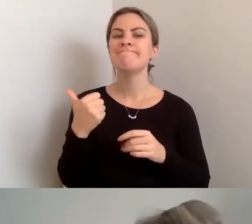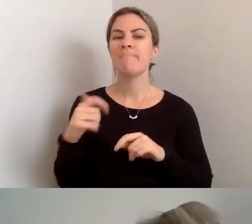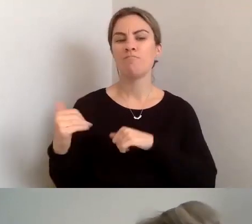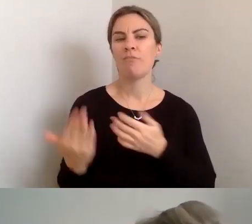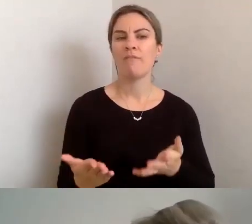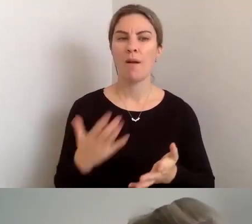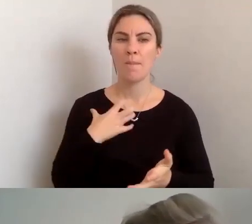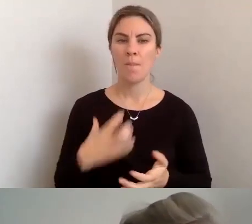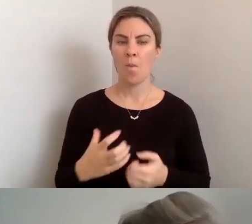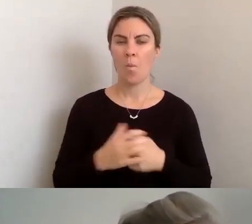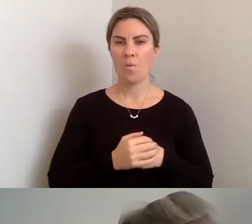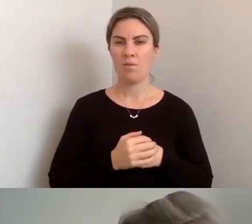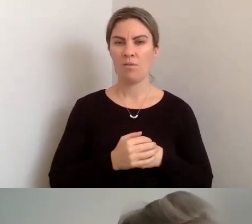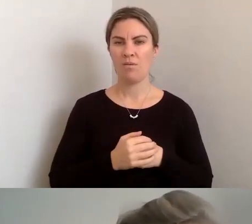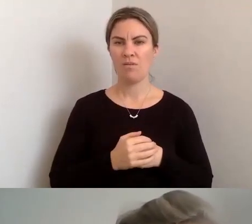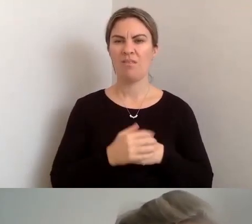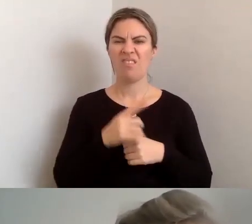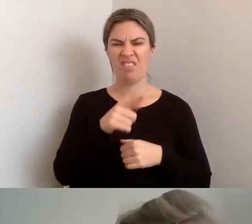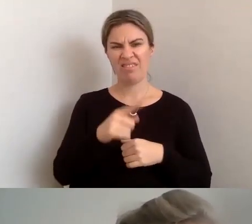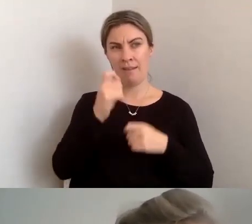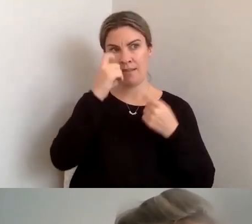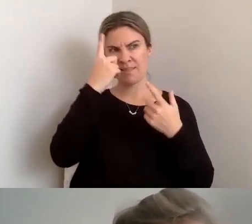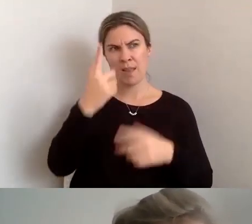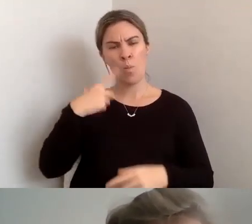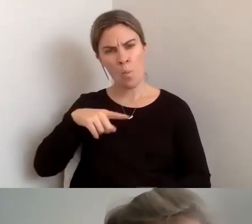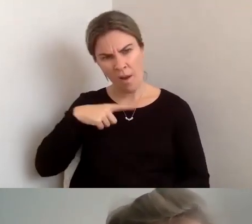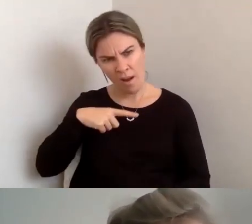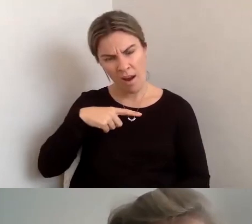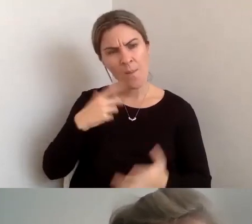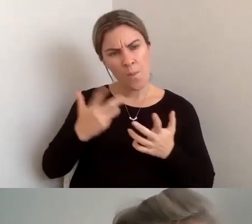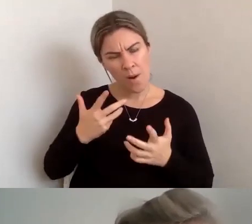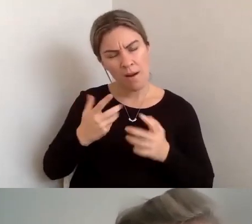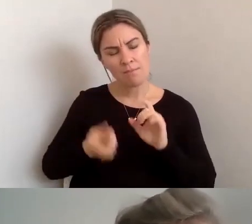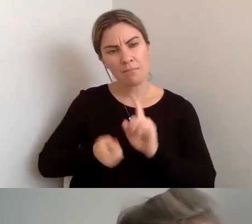actually understand why and where and what they have to do. I think